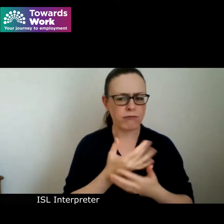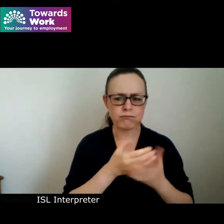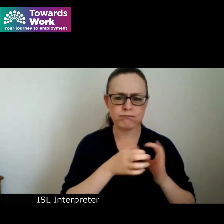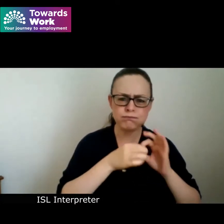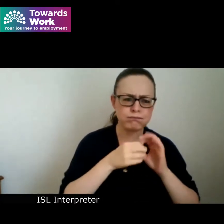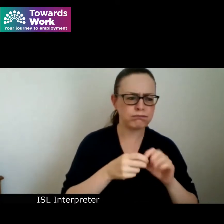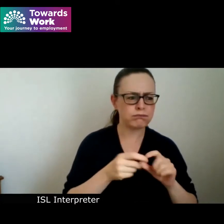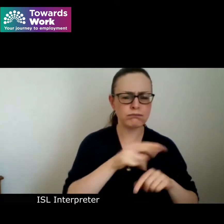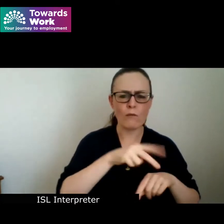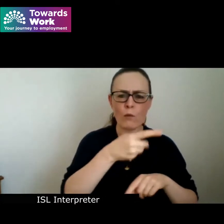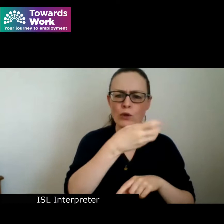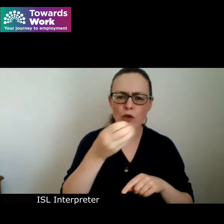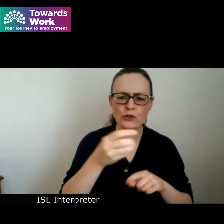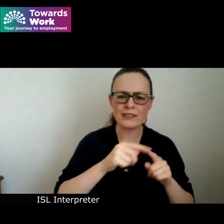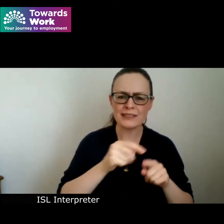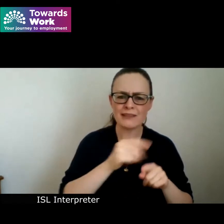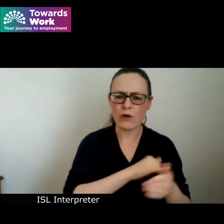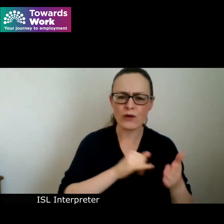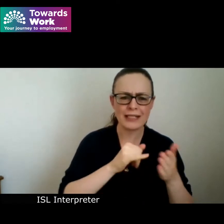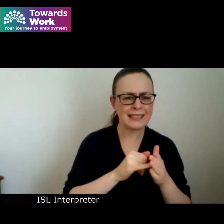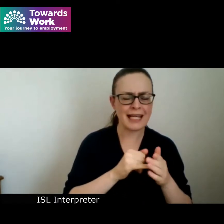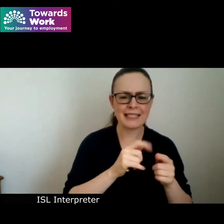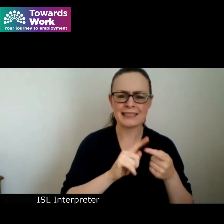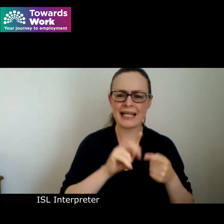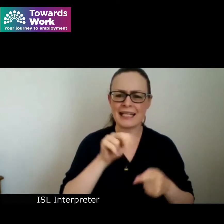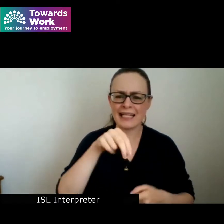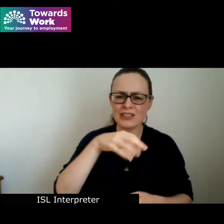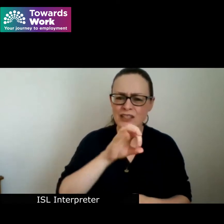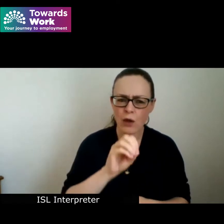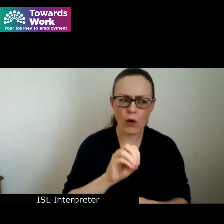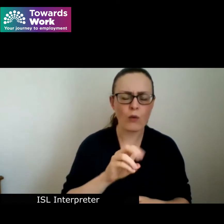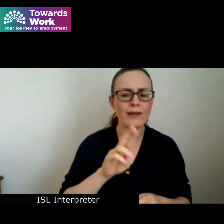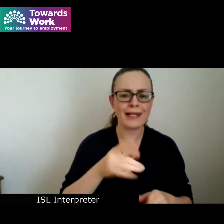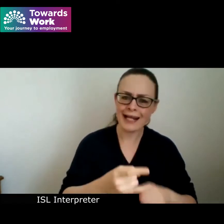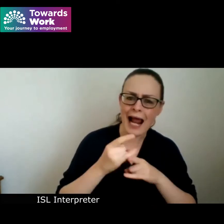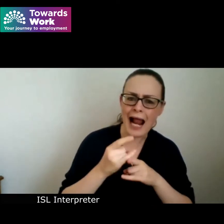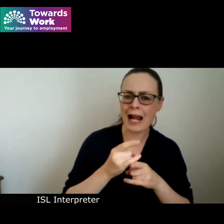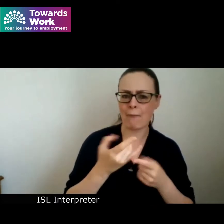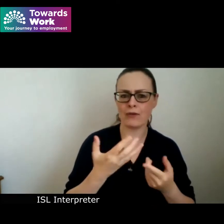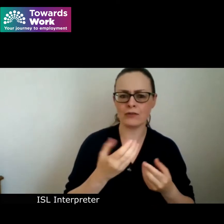departments to create pathways to education and employment from marginalized people nationwide.